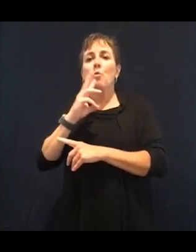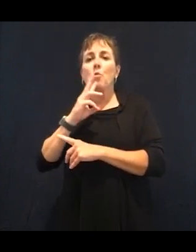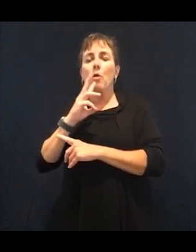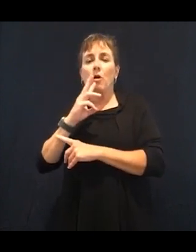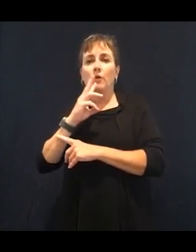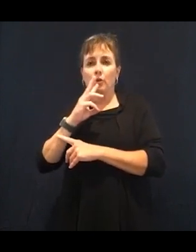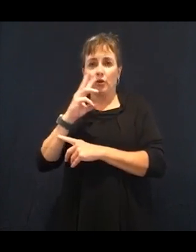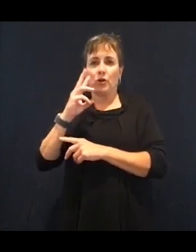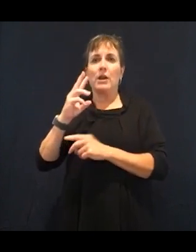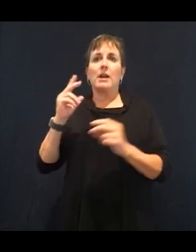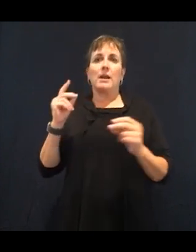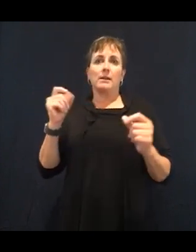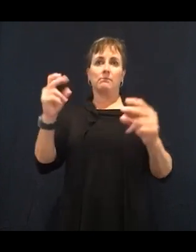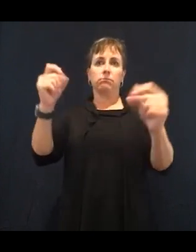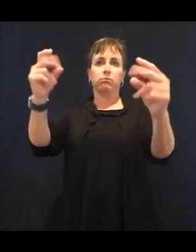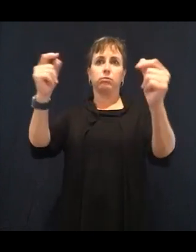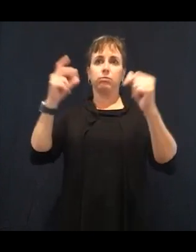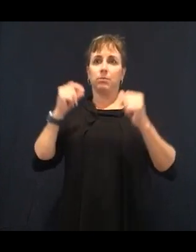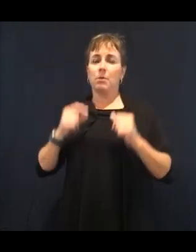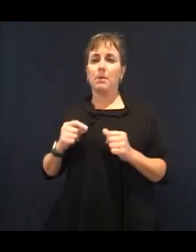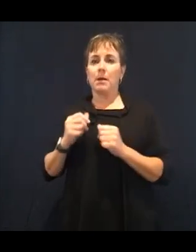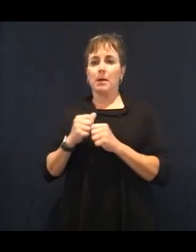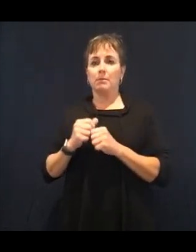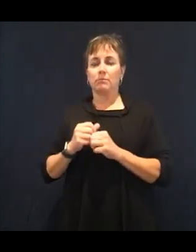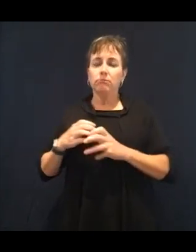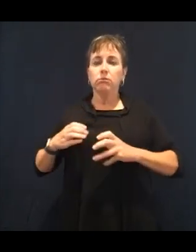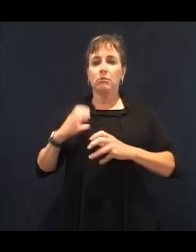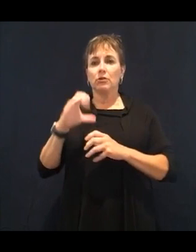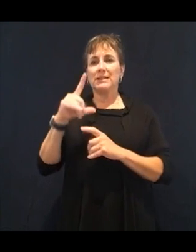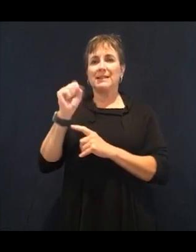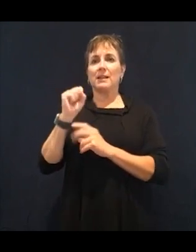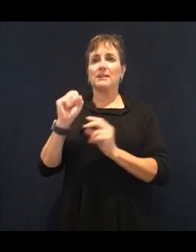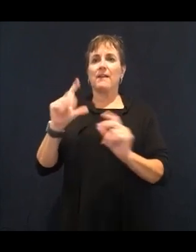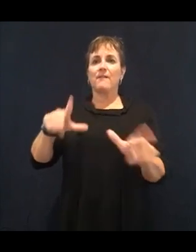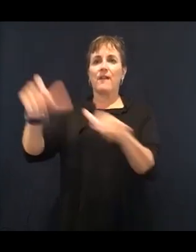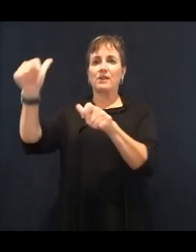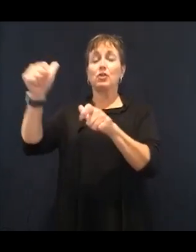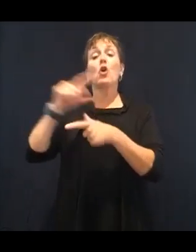You don't want to be putting cold water in your system. Your body will not absorb it.